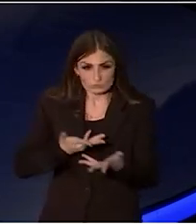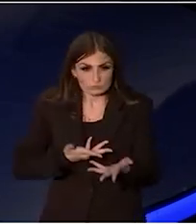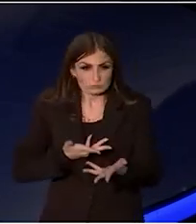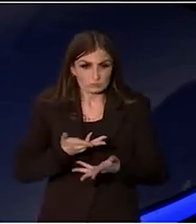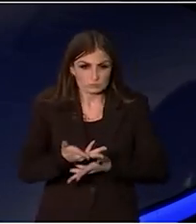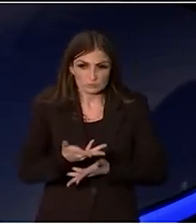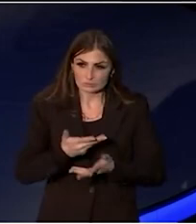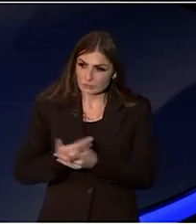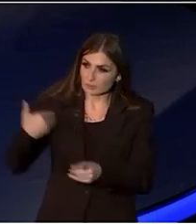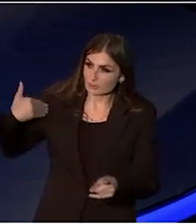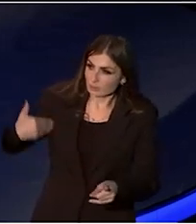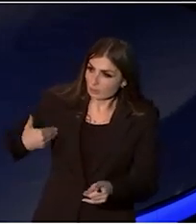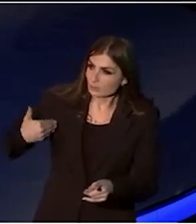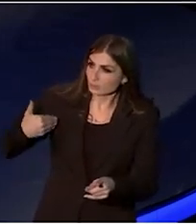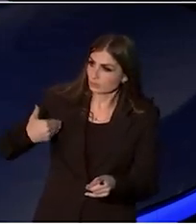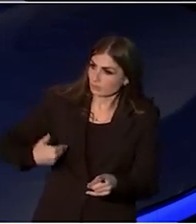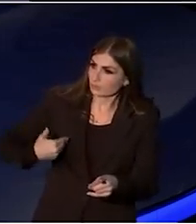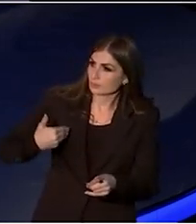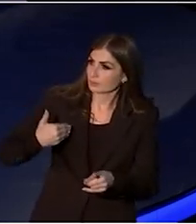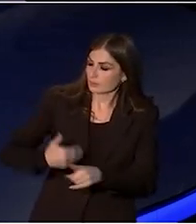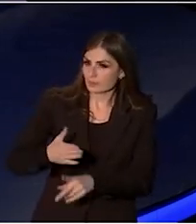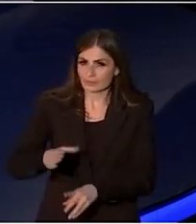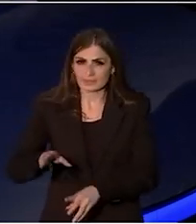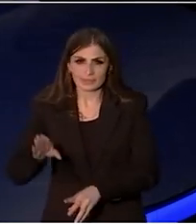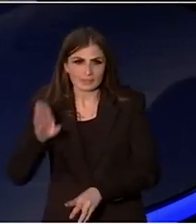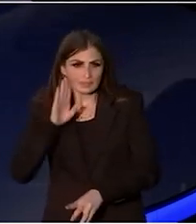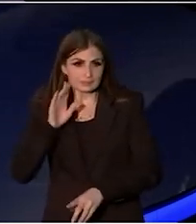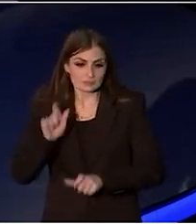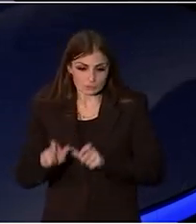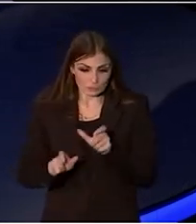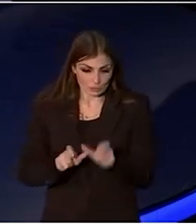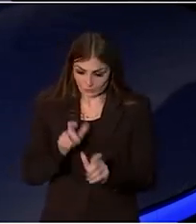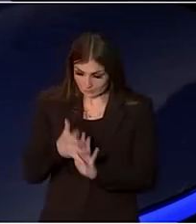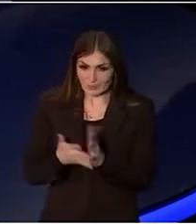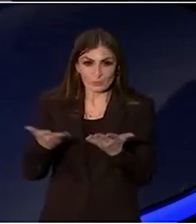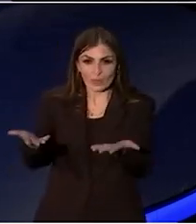And time after time, the words we hear are welcome.